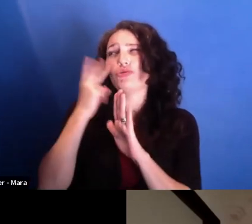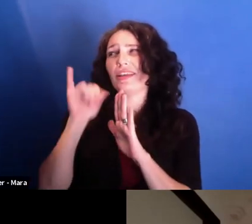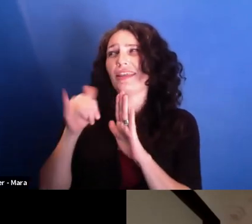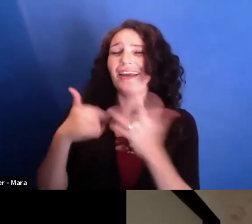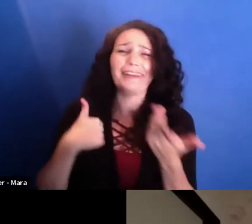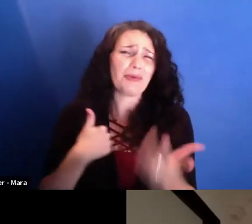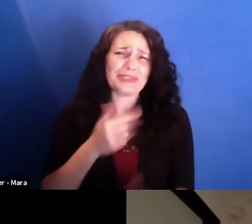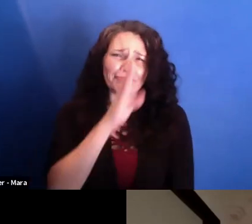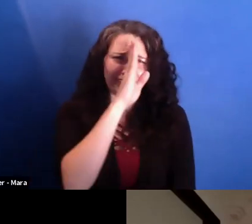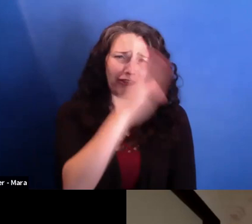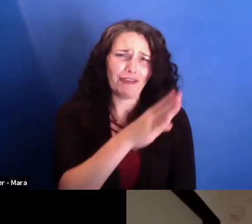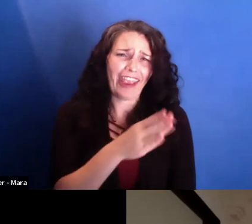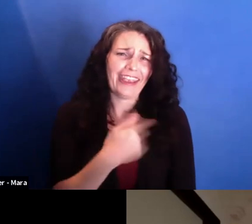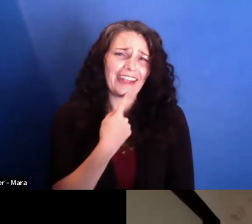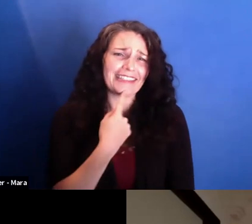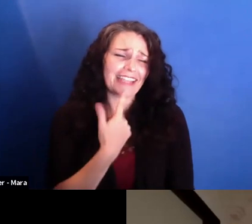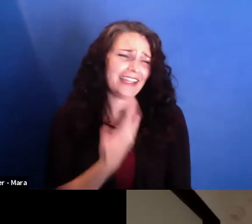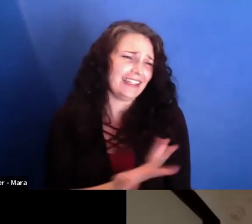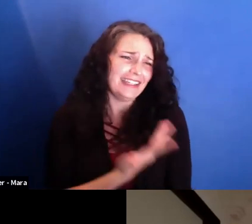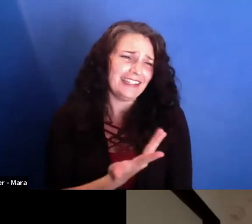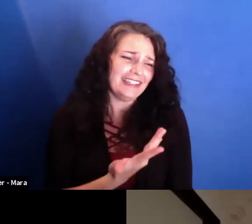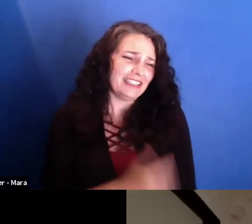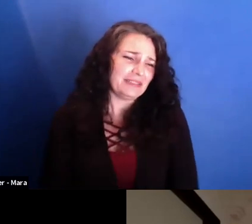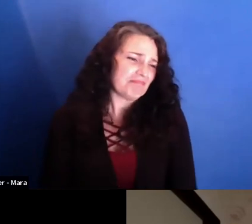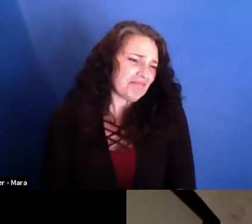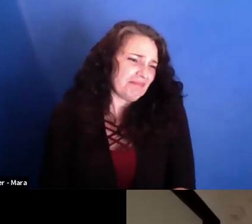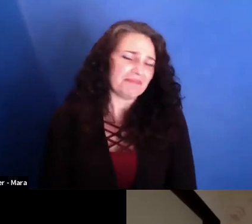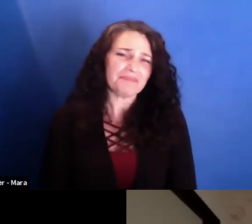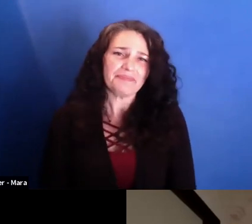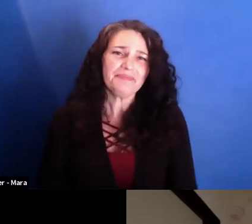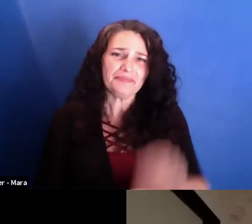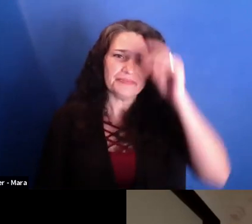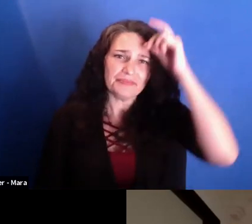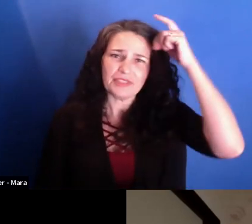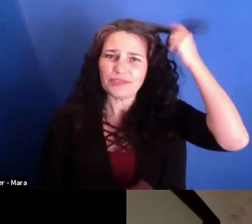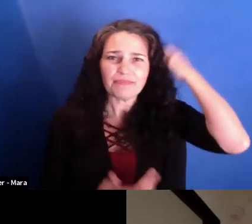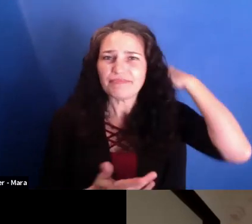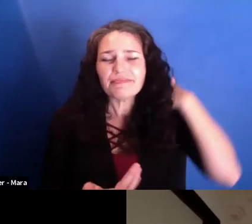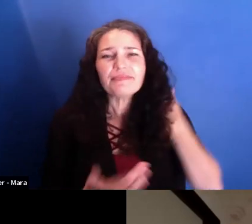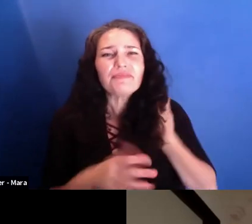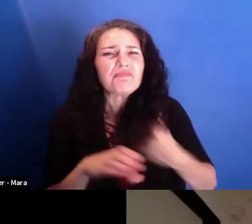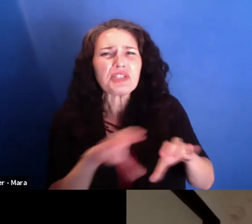And I really said, like, you know, just do your job. Let me do mine.